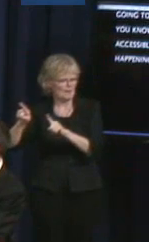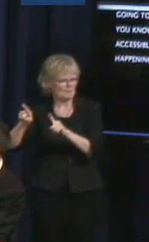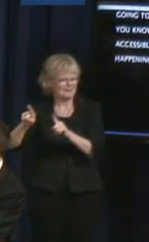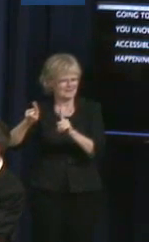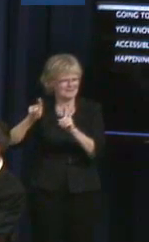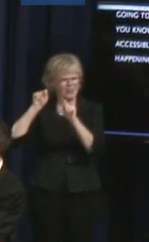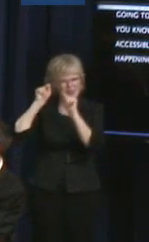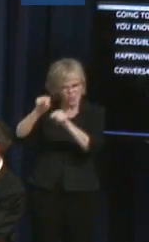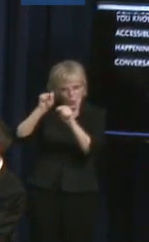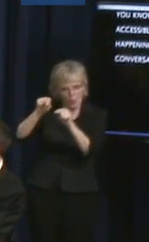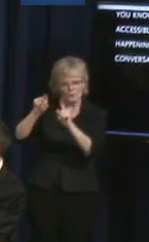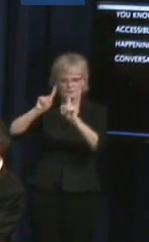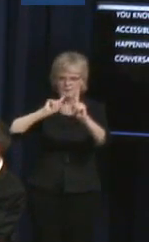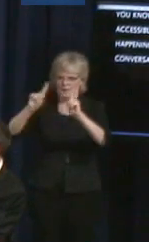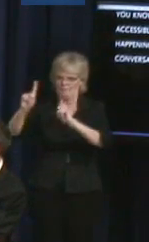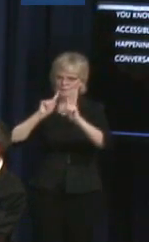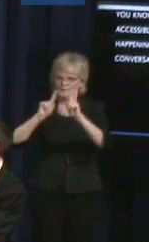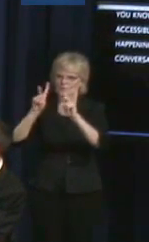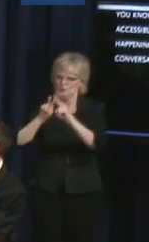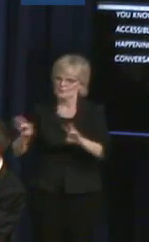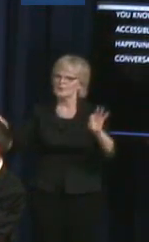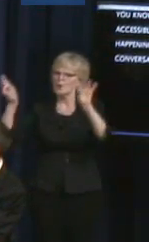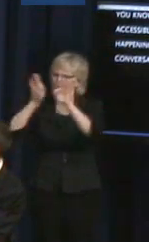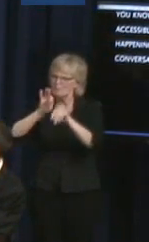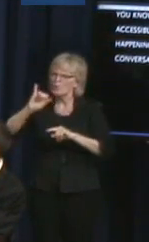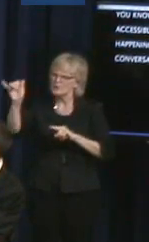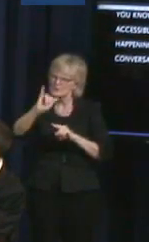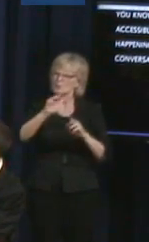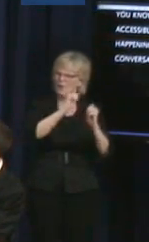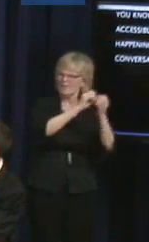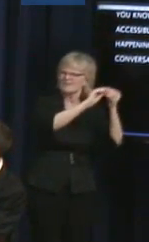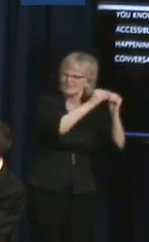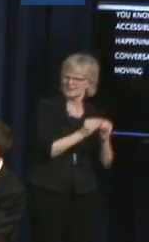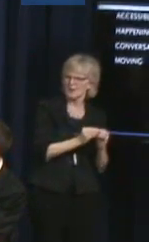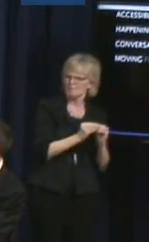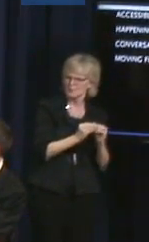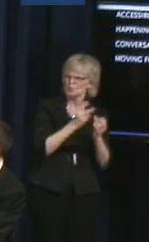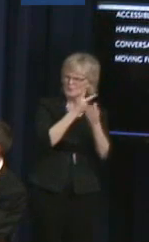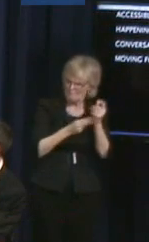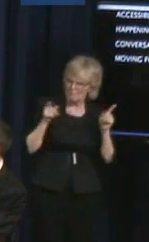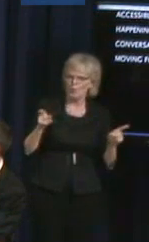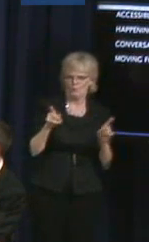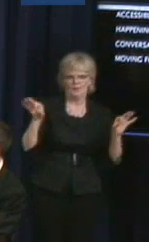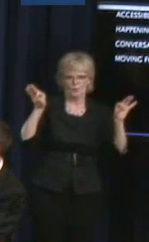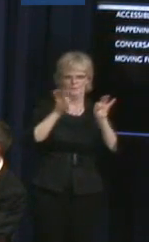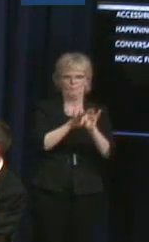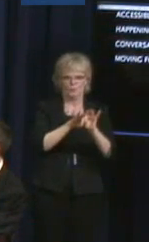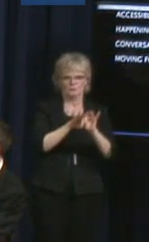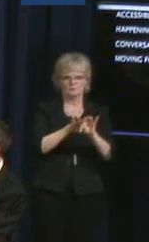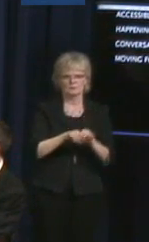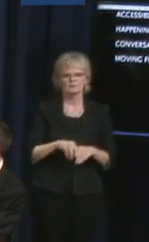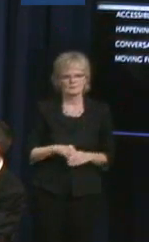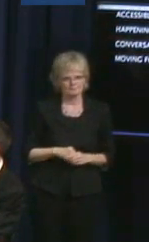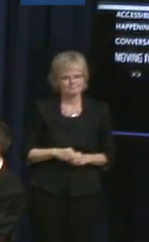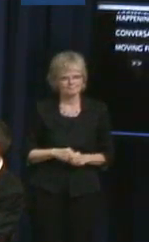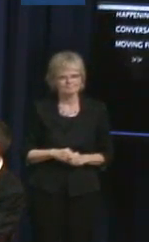really important as well moving forward, and yeah. Judith Heumann: Thank you.